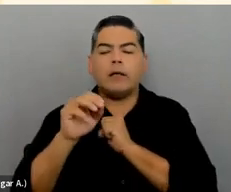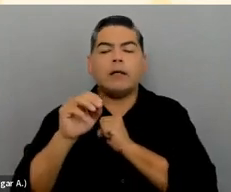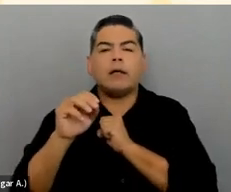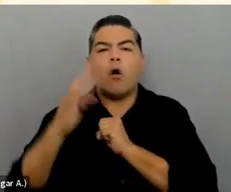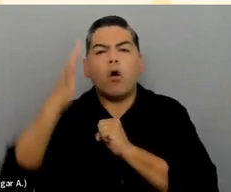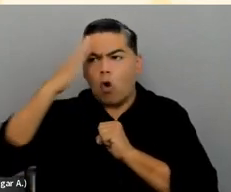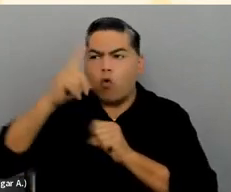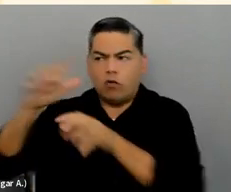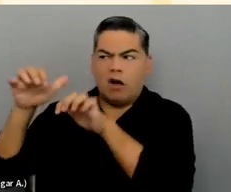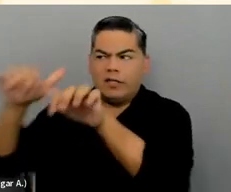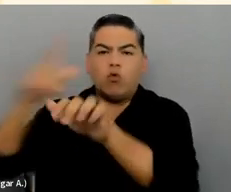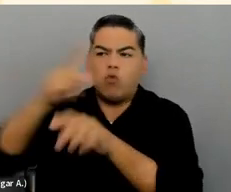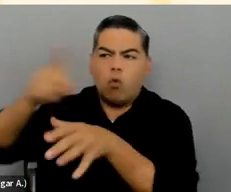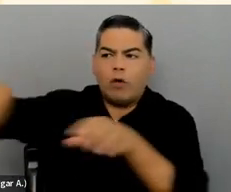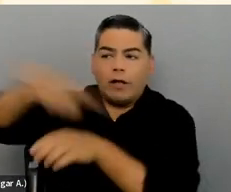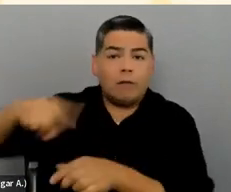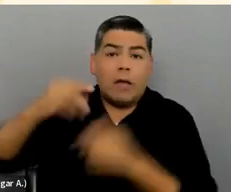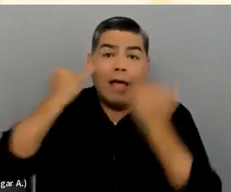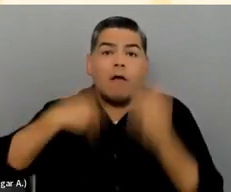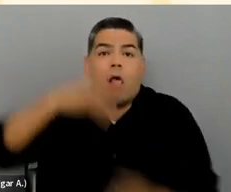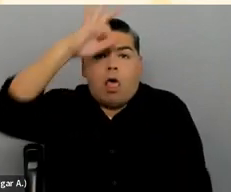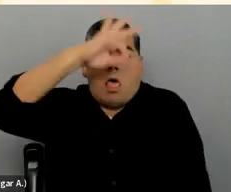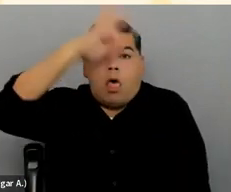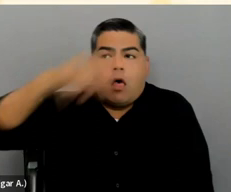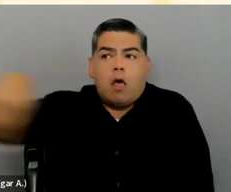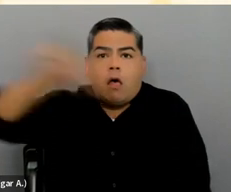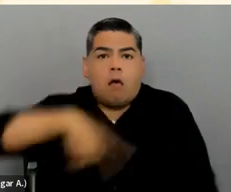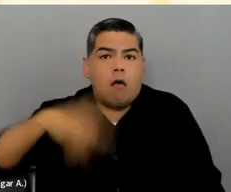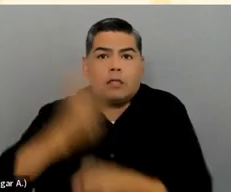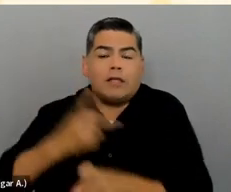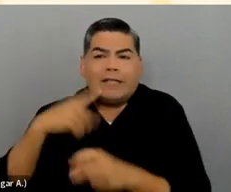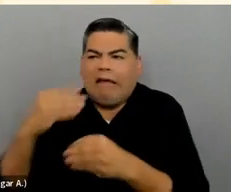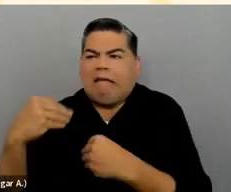If you don't know who your audience is, it becomes very difficult to give them the content that they need.